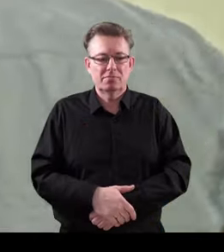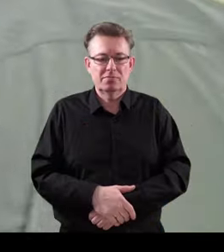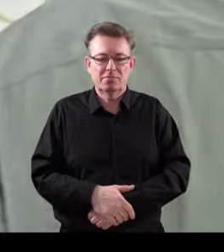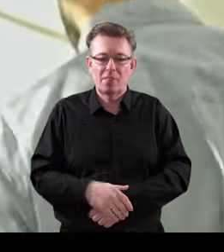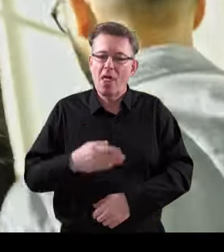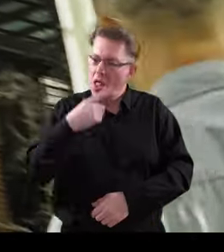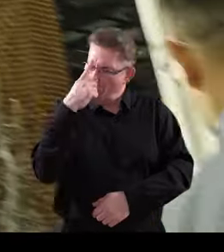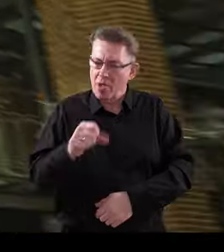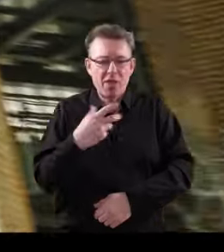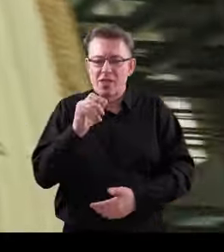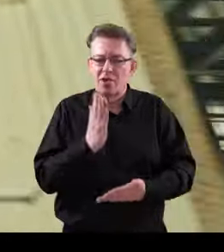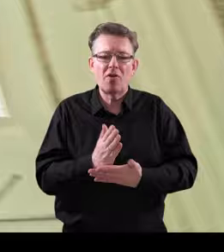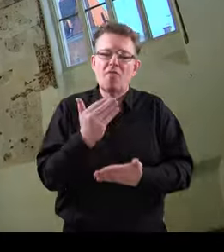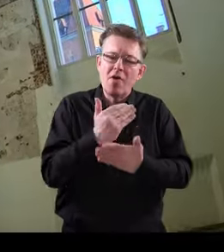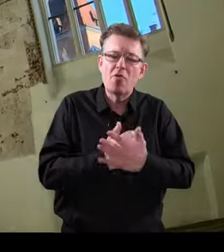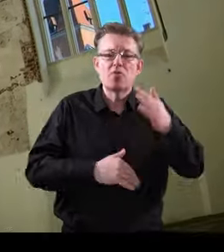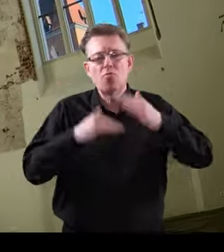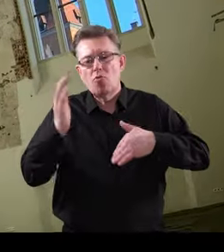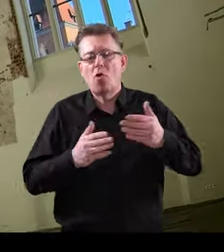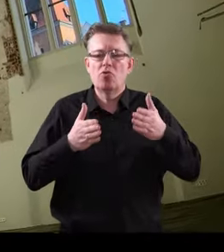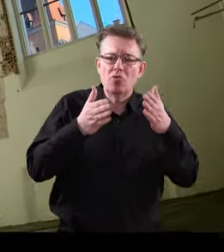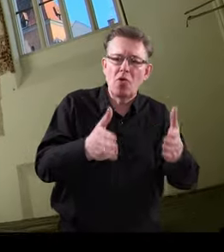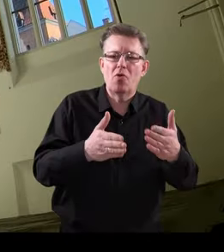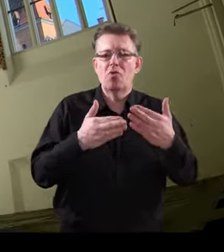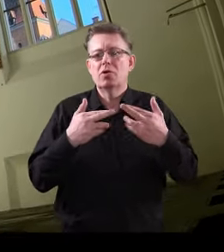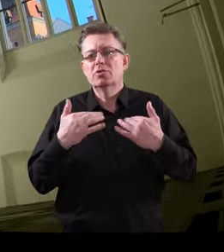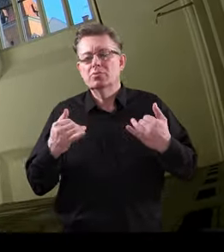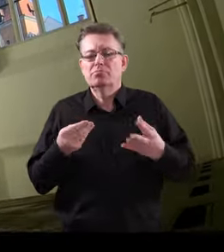He remembers not only about the infrastructure, roads, buildings, large investments